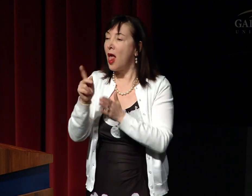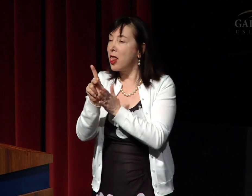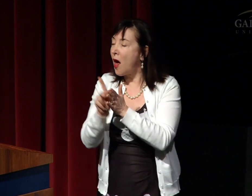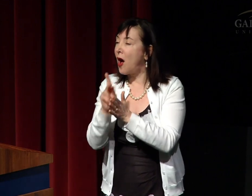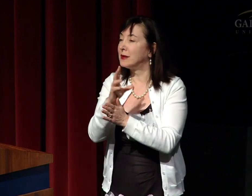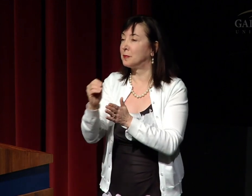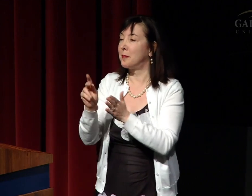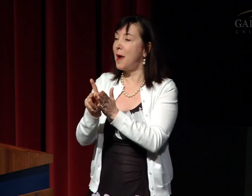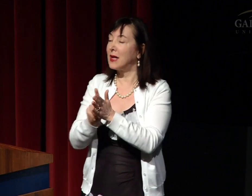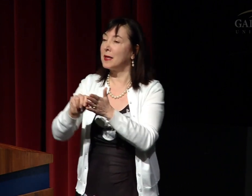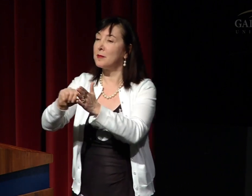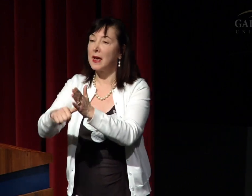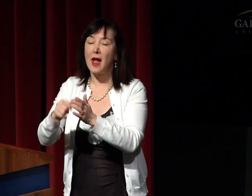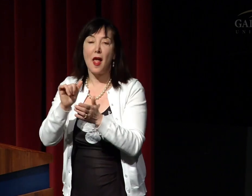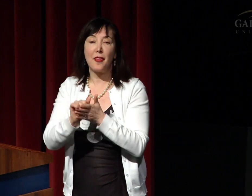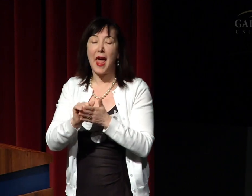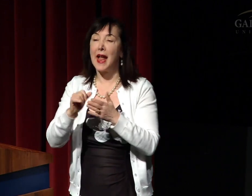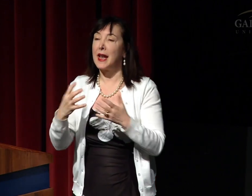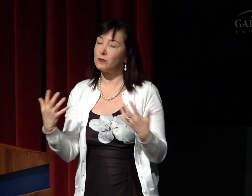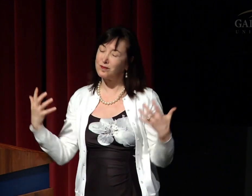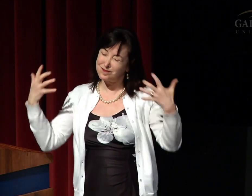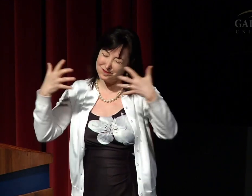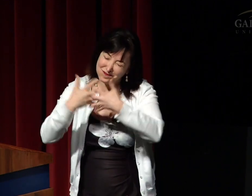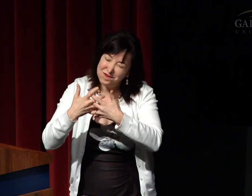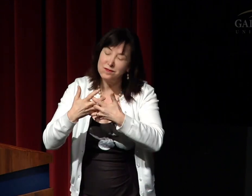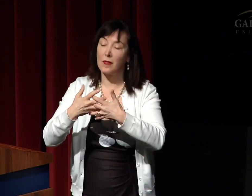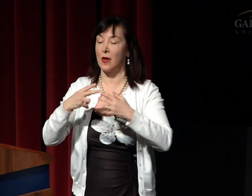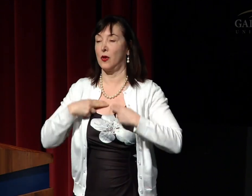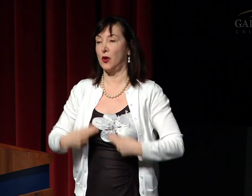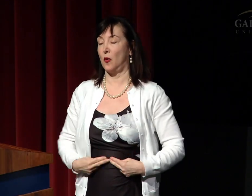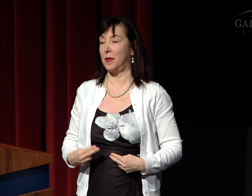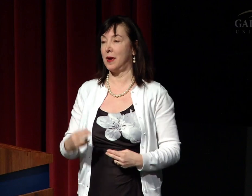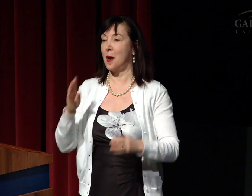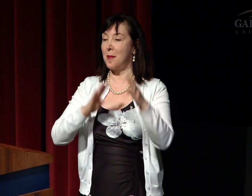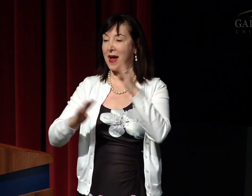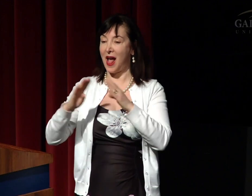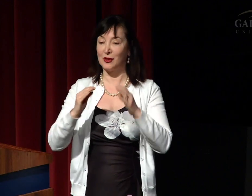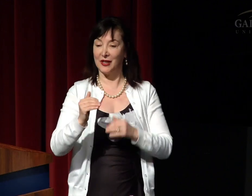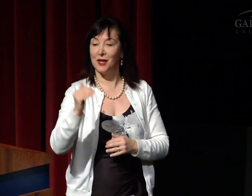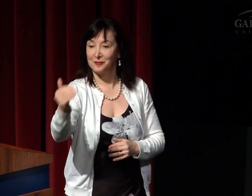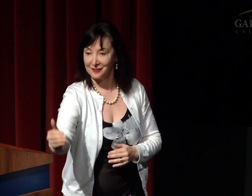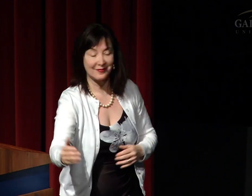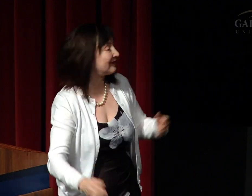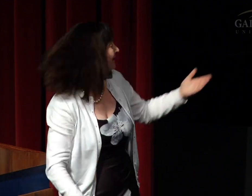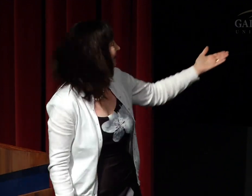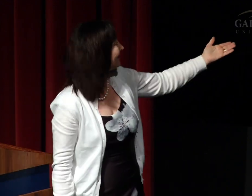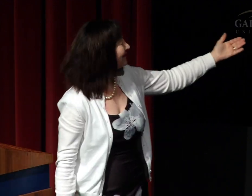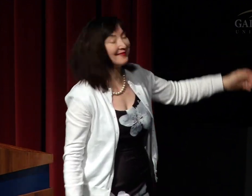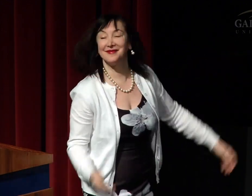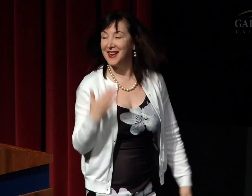human biology and has offered solutions that align with human biology.